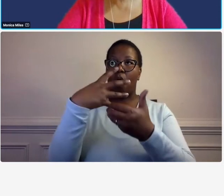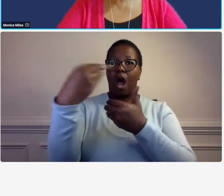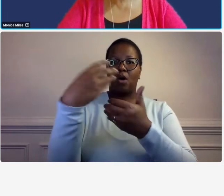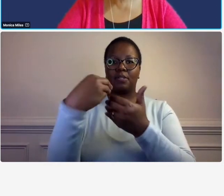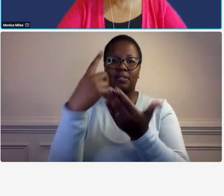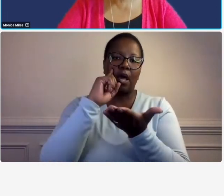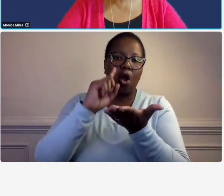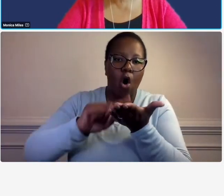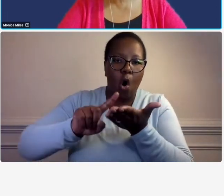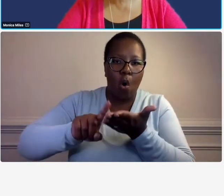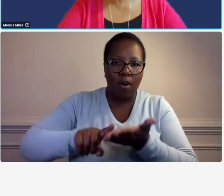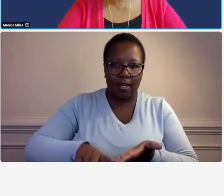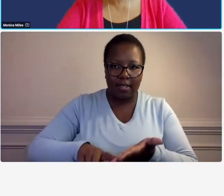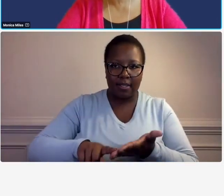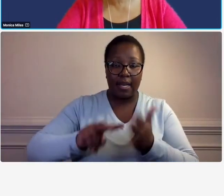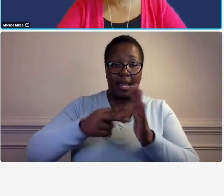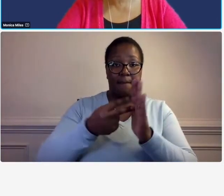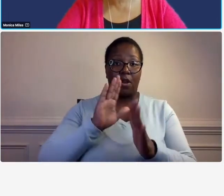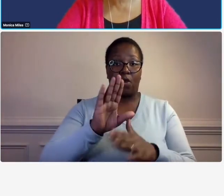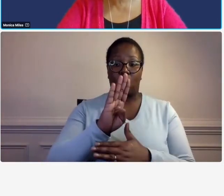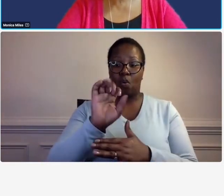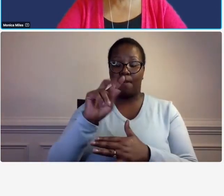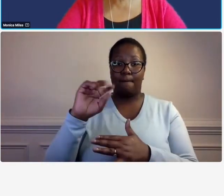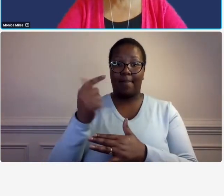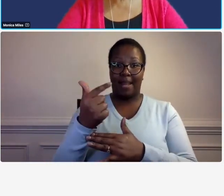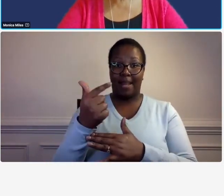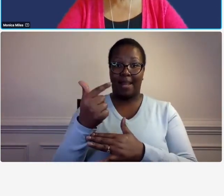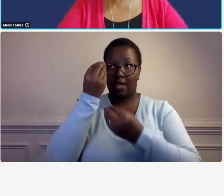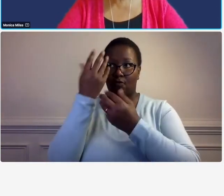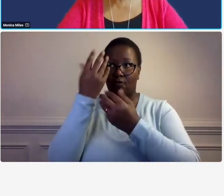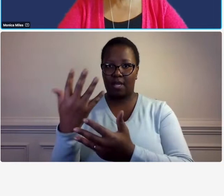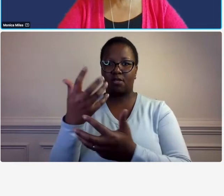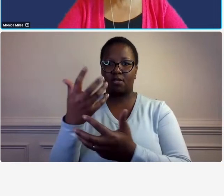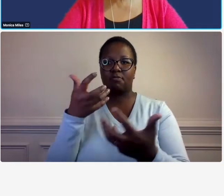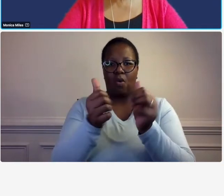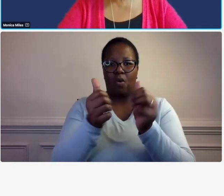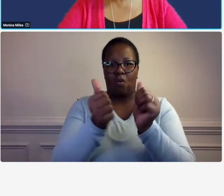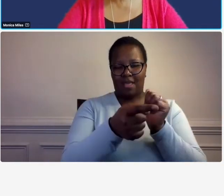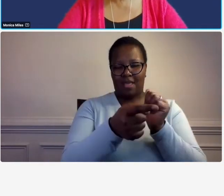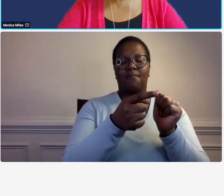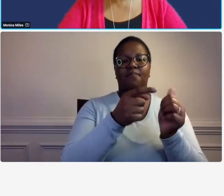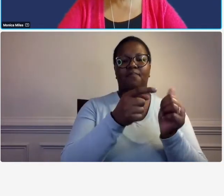tied to or supported by your accounting system data if the contract by contract accounting of